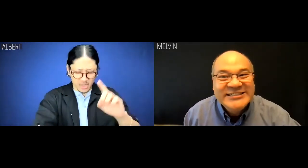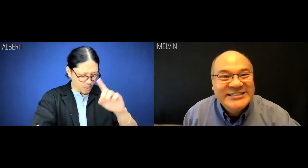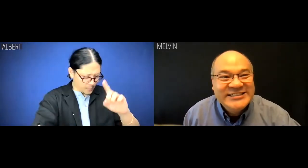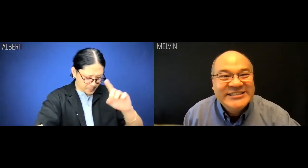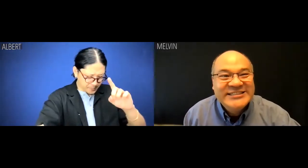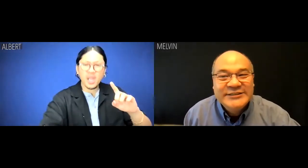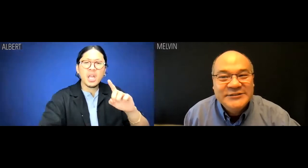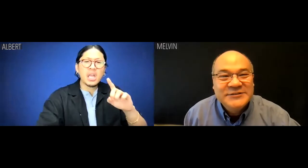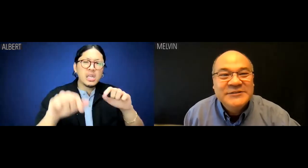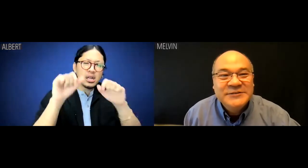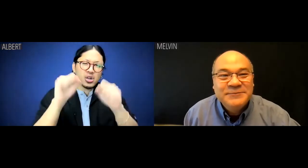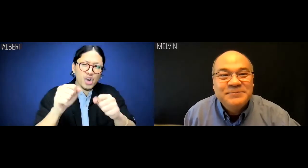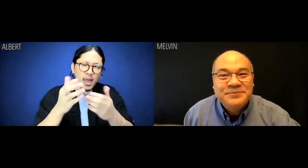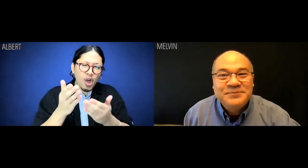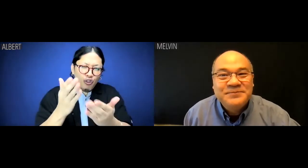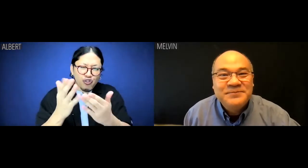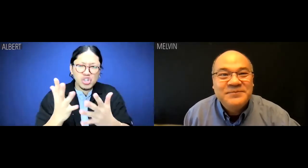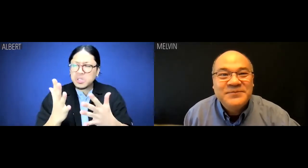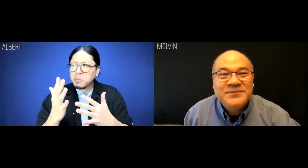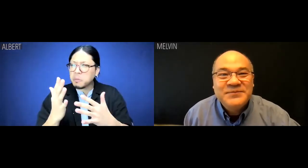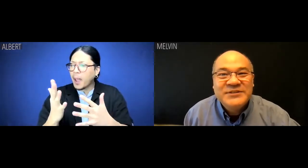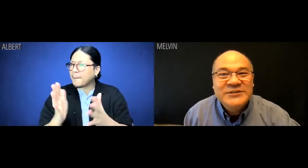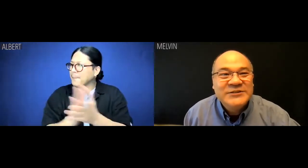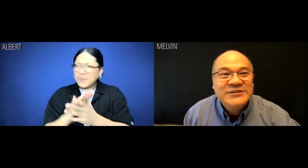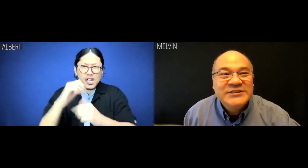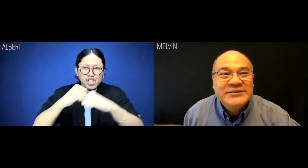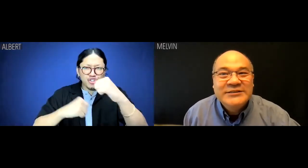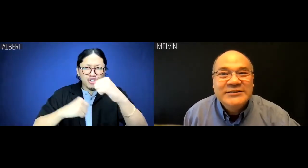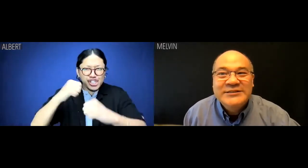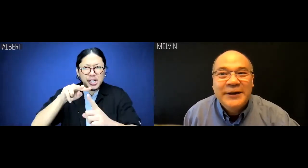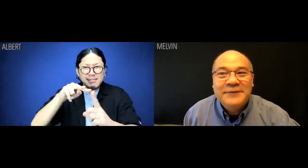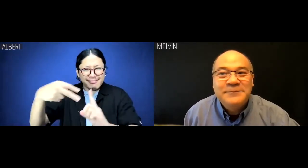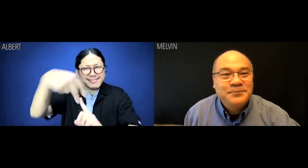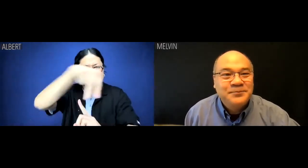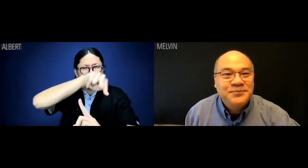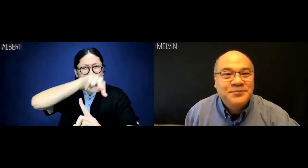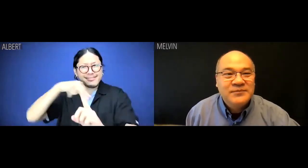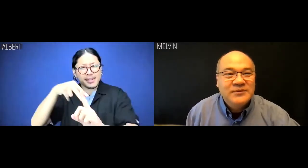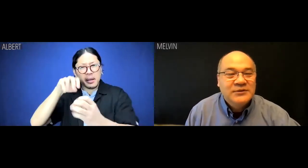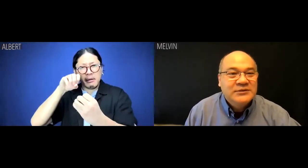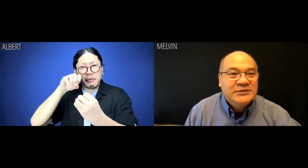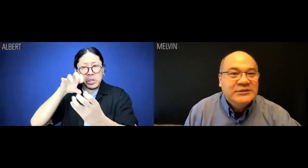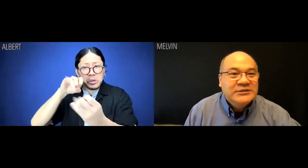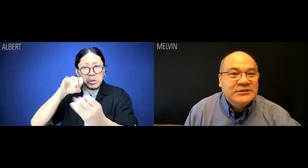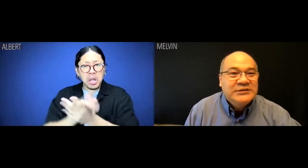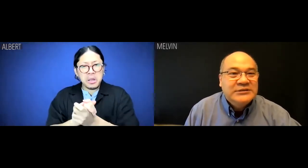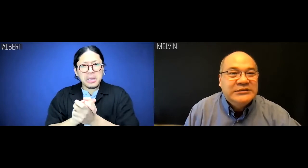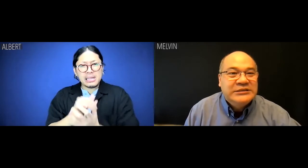Albert: Ummmm. Could I offer some constructive 360-degree feedback?